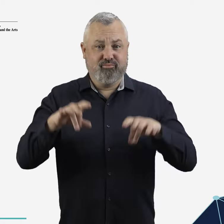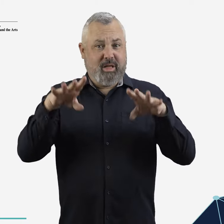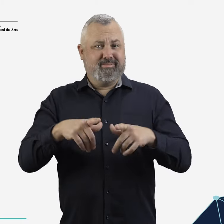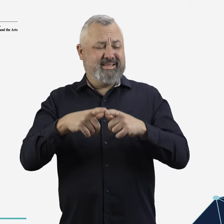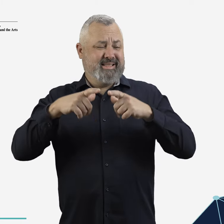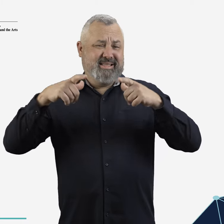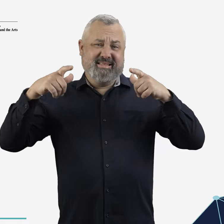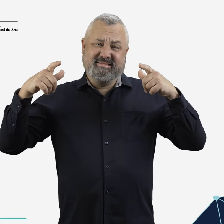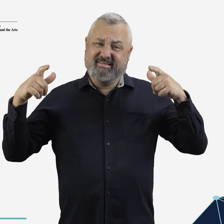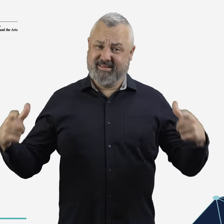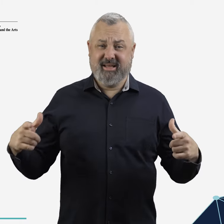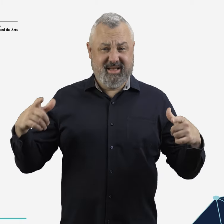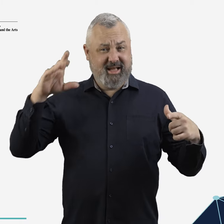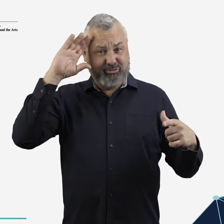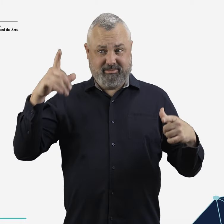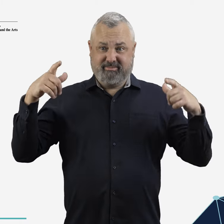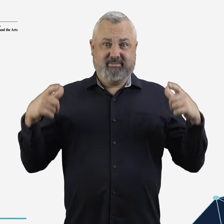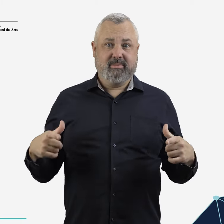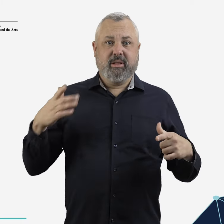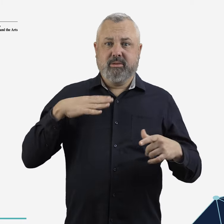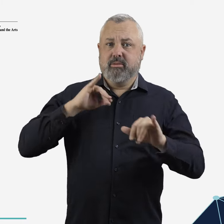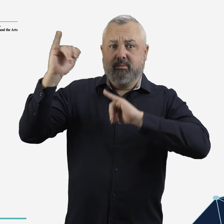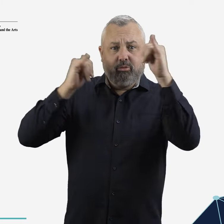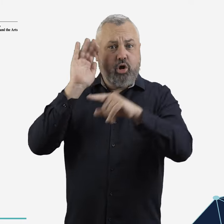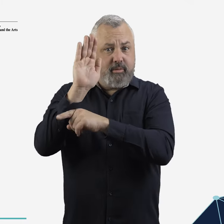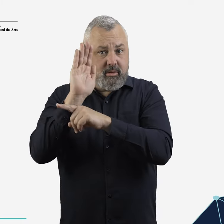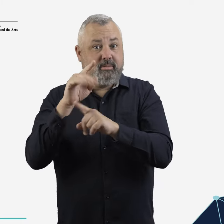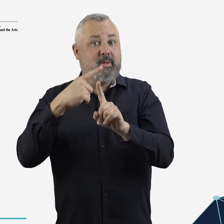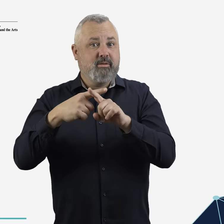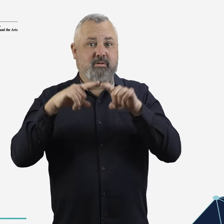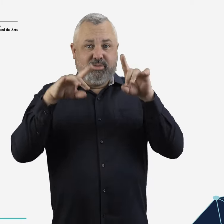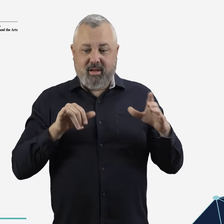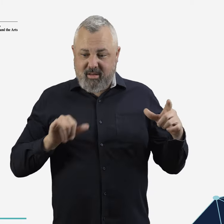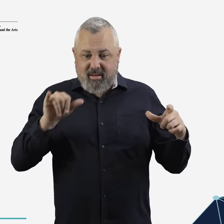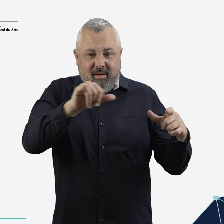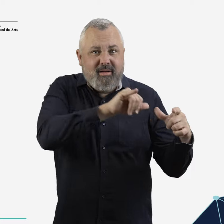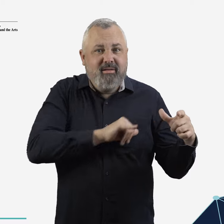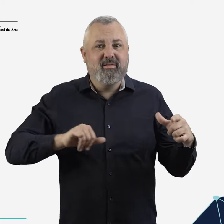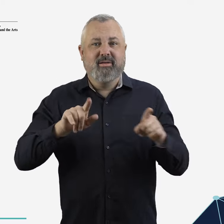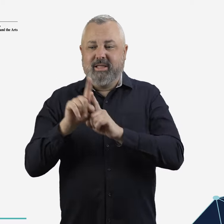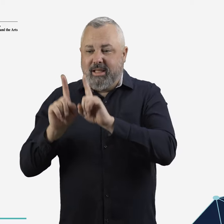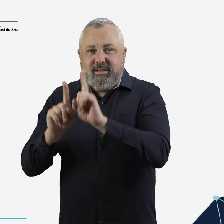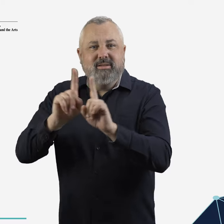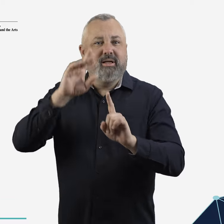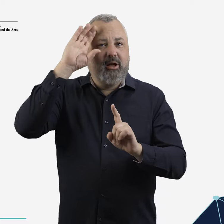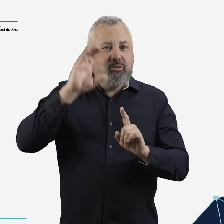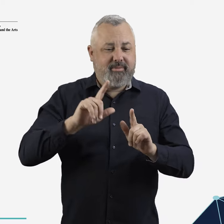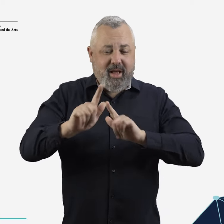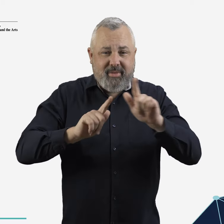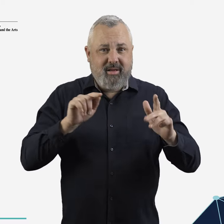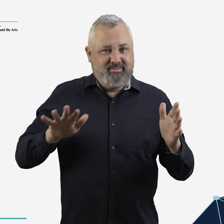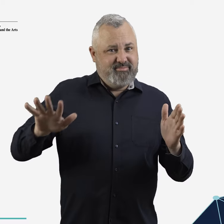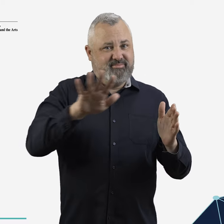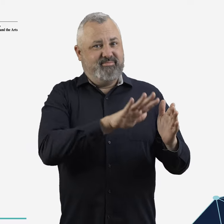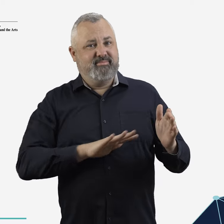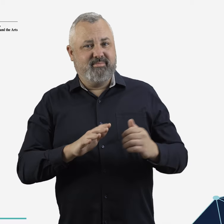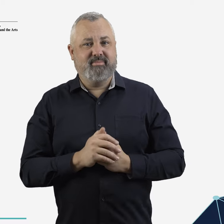As a nation, Australia is uniquely reliant on aviation to provide us with critical links to each other and the world.